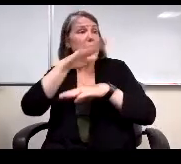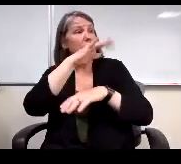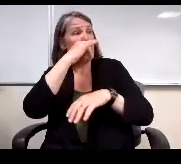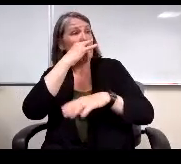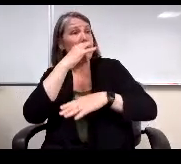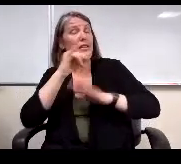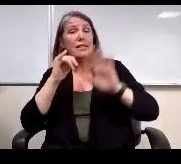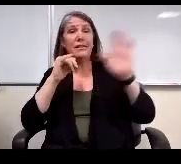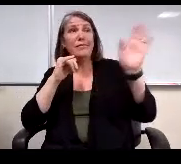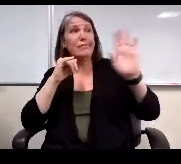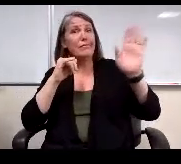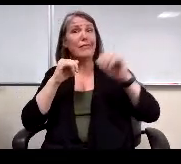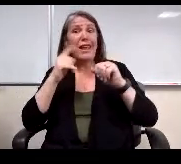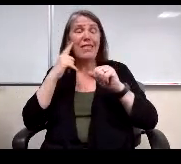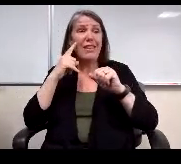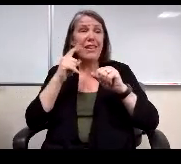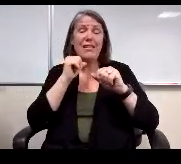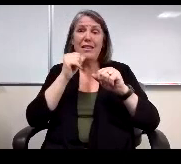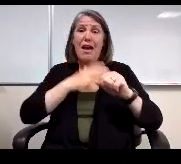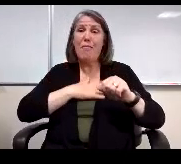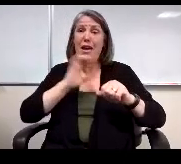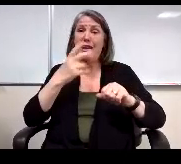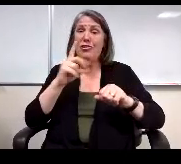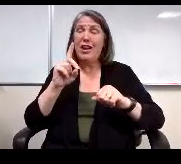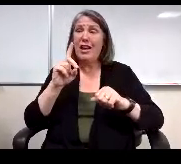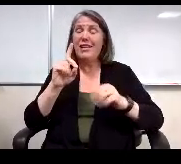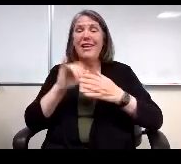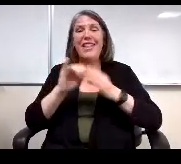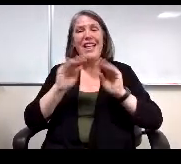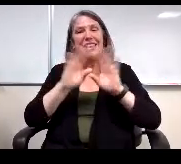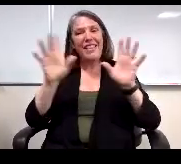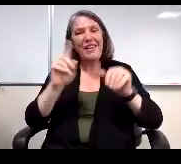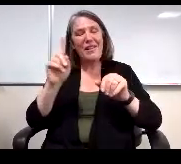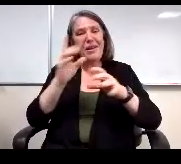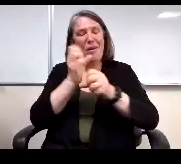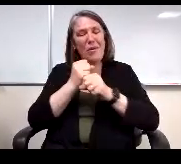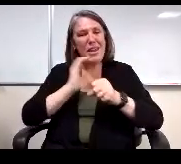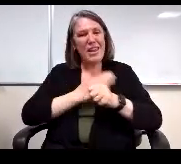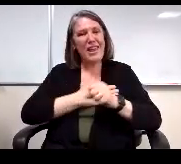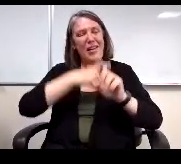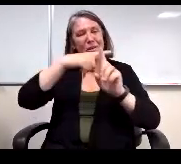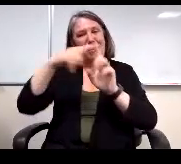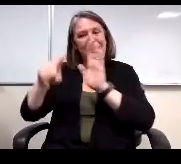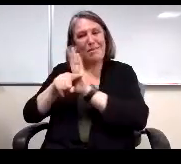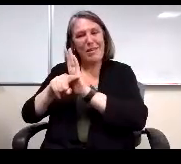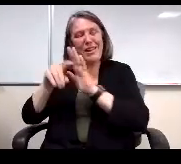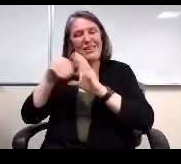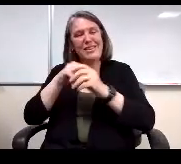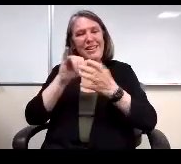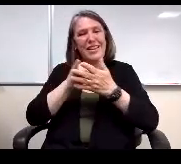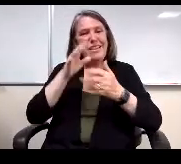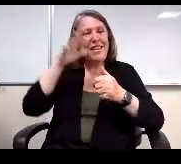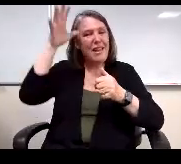not my child, and that's clearly where we get our plus and minus is in that parent teacher ratio.